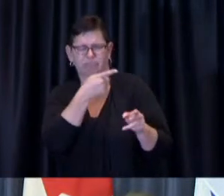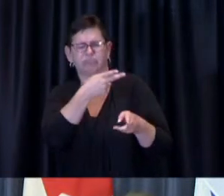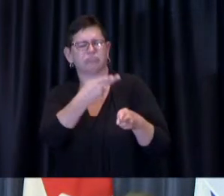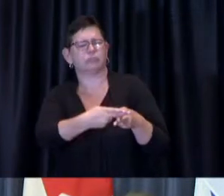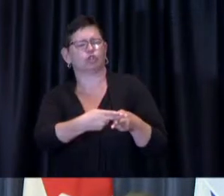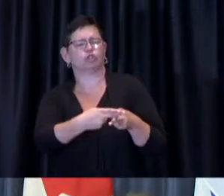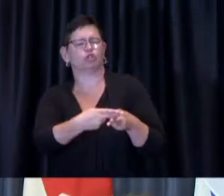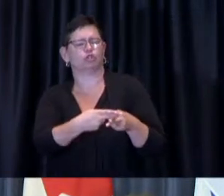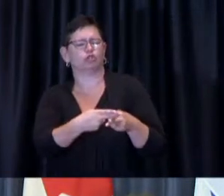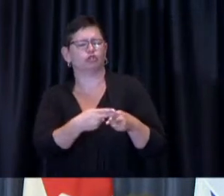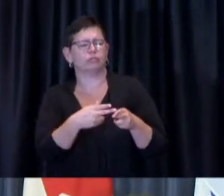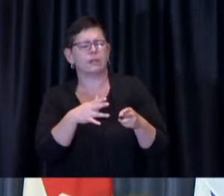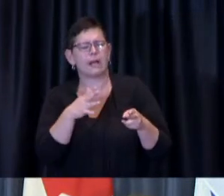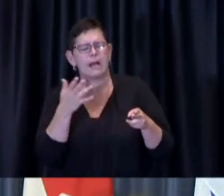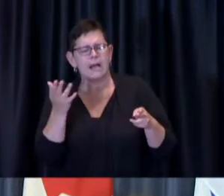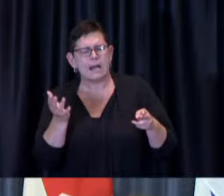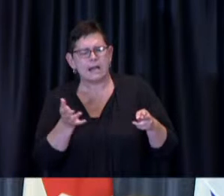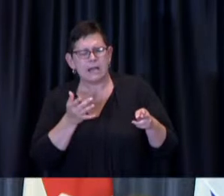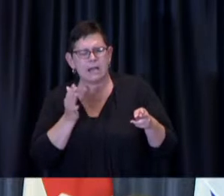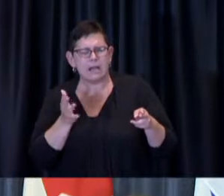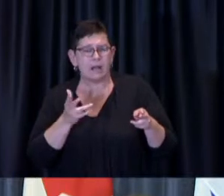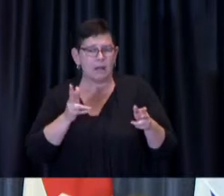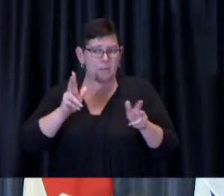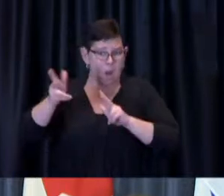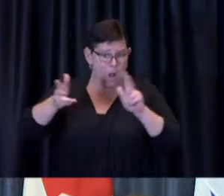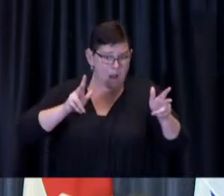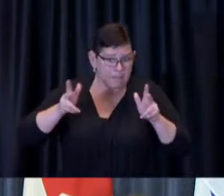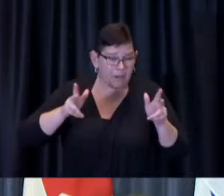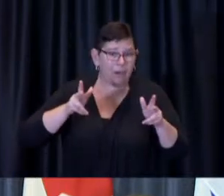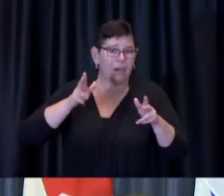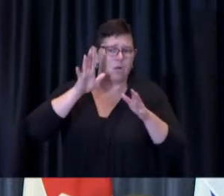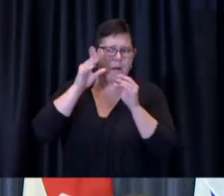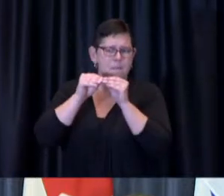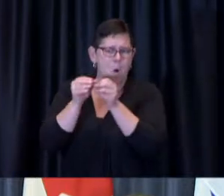you're building on mobile like successes maybe this question is bester for